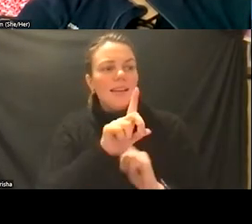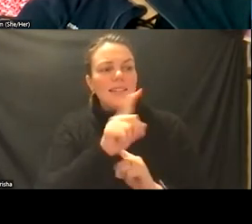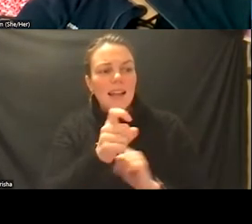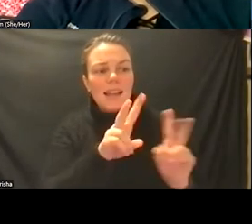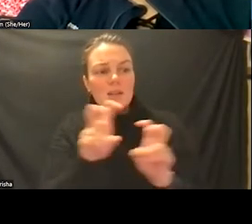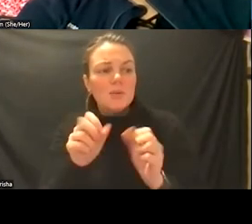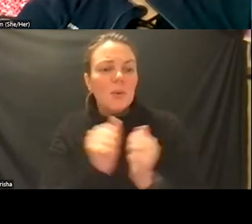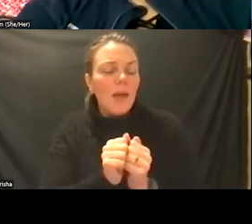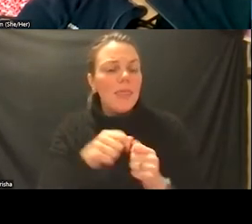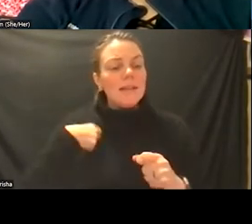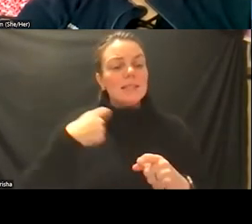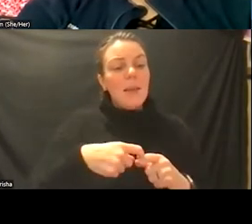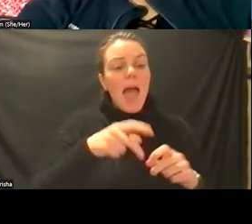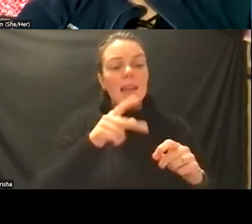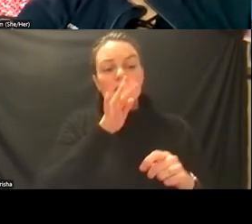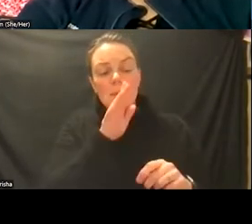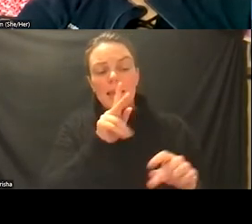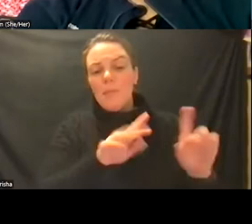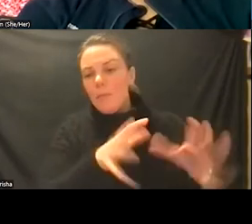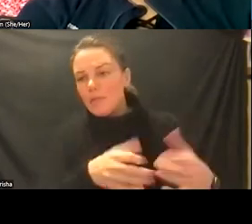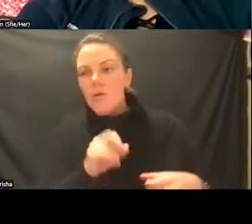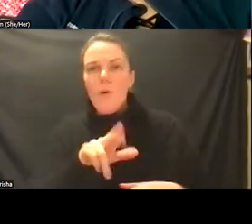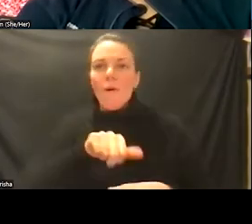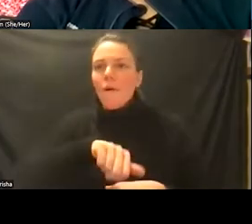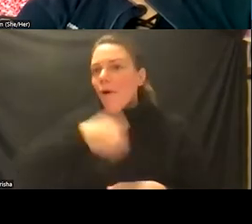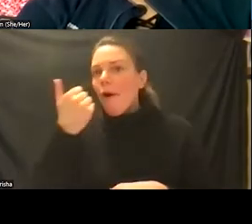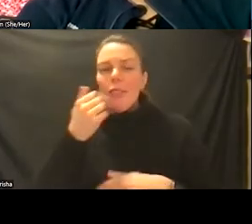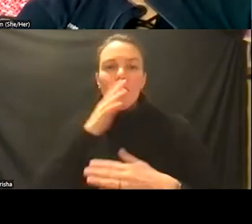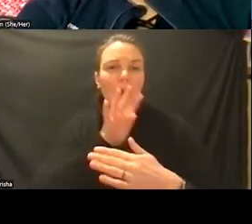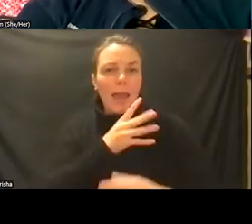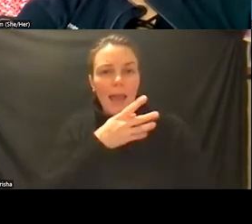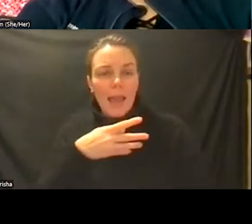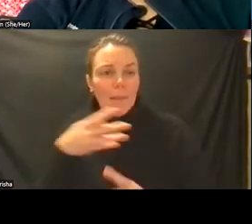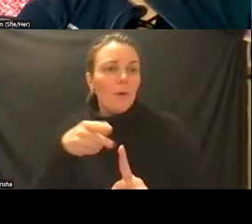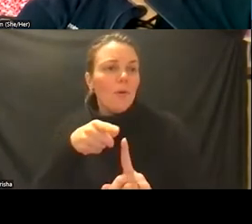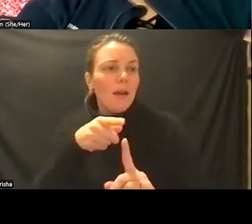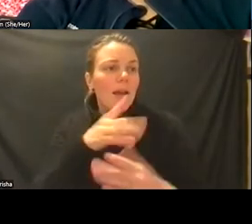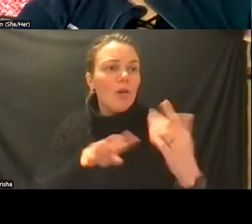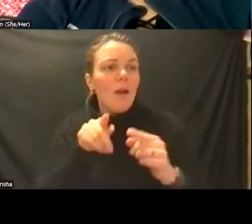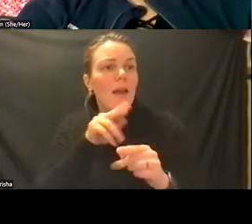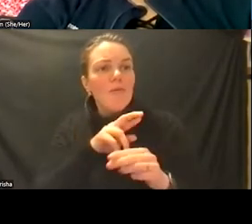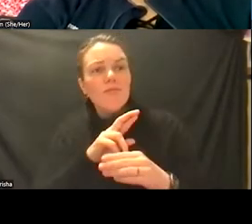a spanish-speaking population or some other uh immigrant refugee uh you know multi-generational